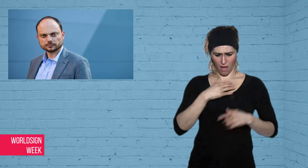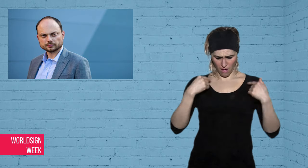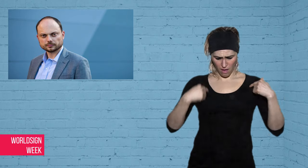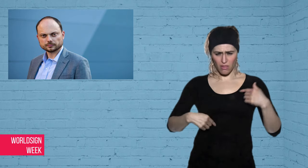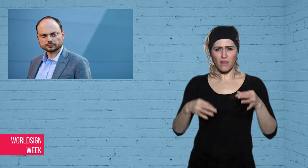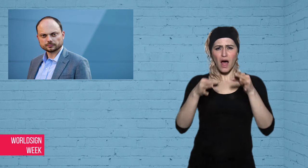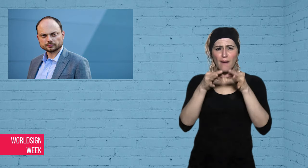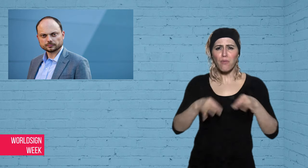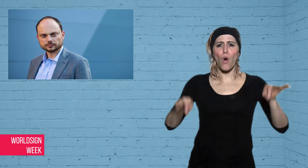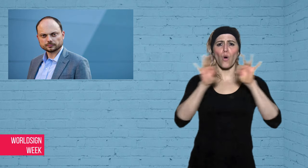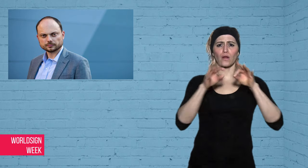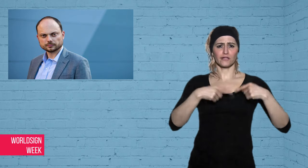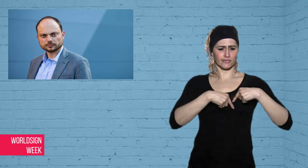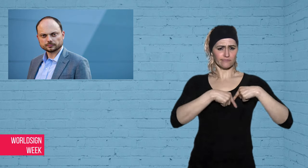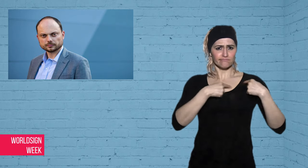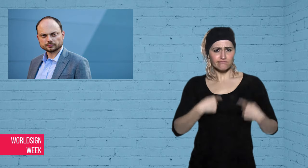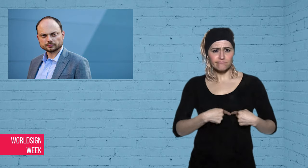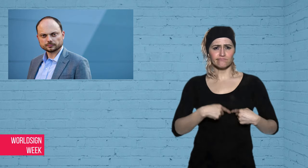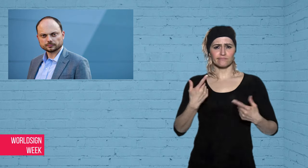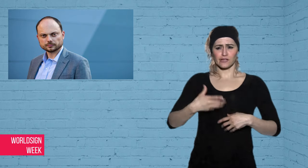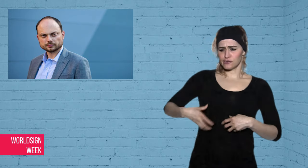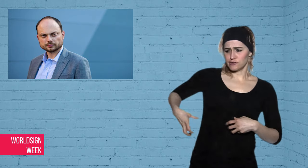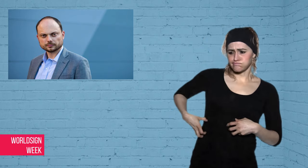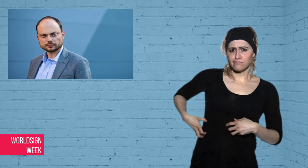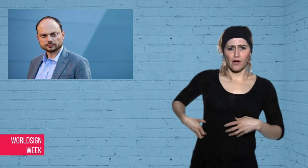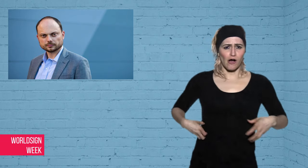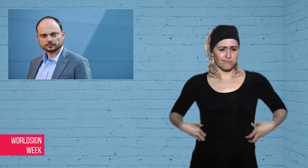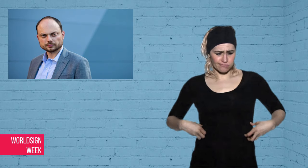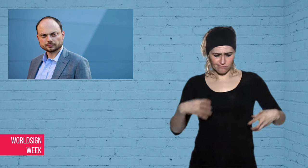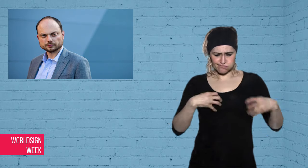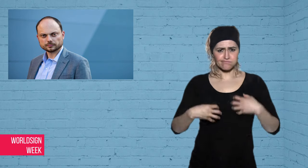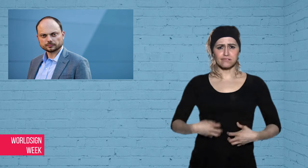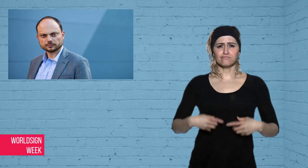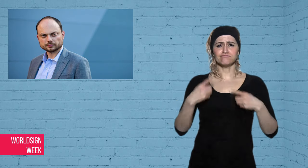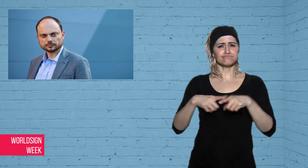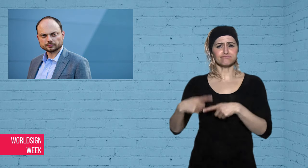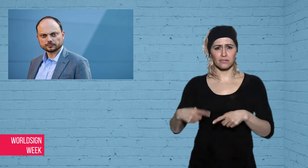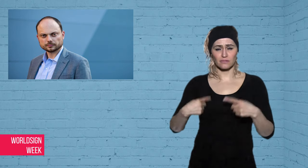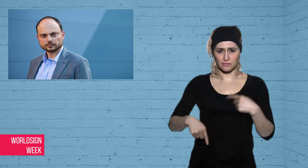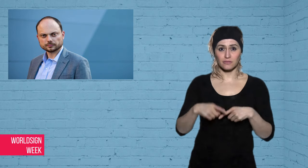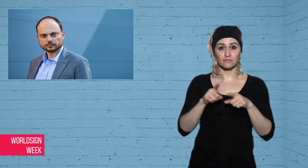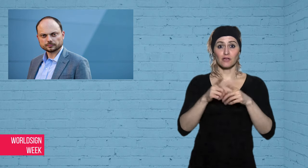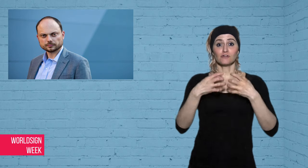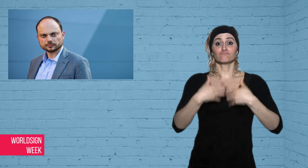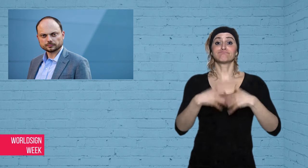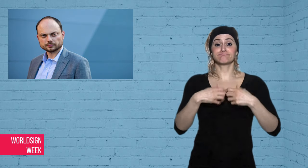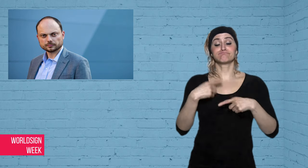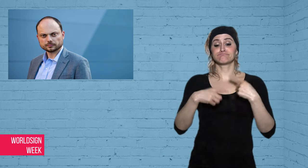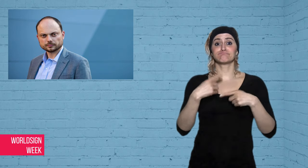began shutting down”. Kara-Murza is a